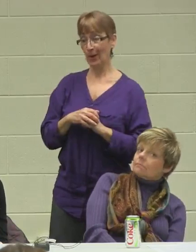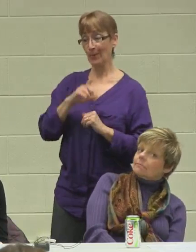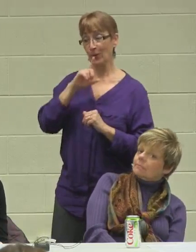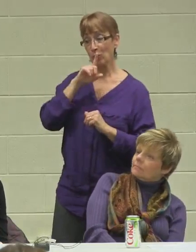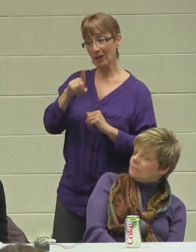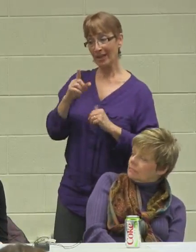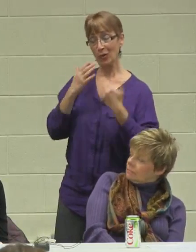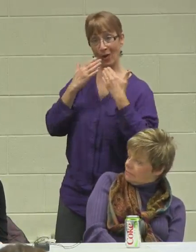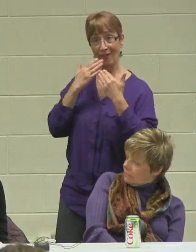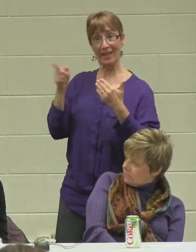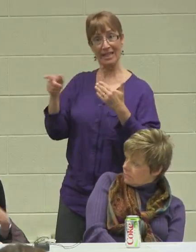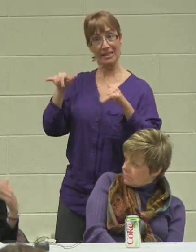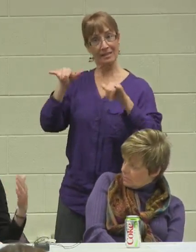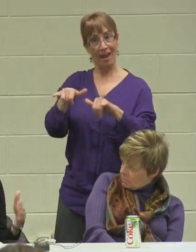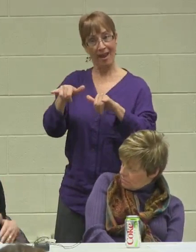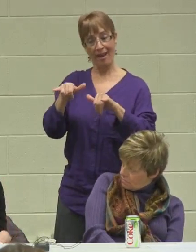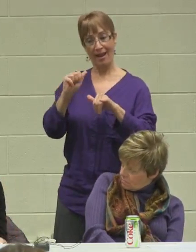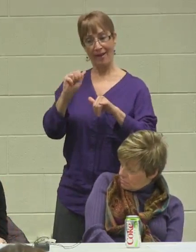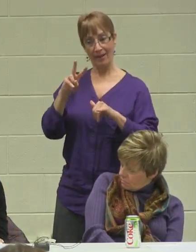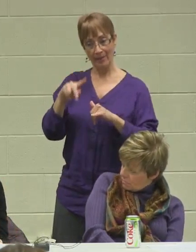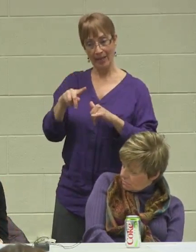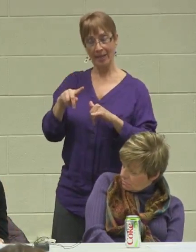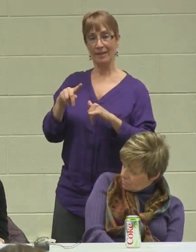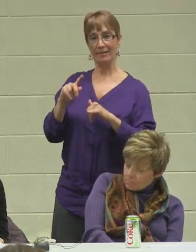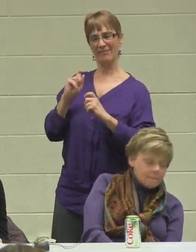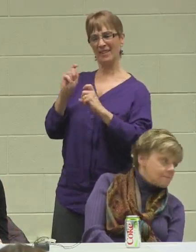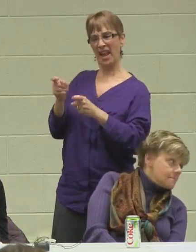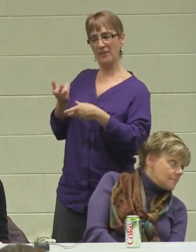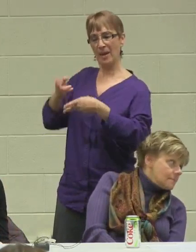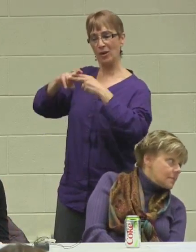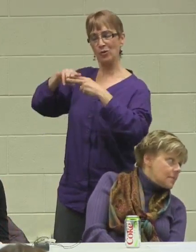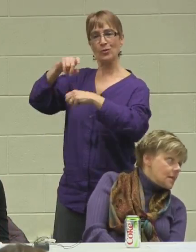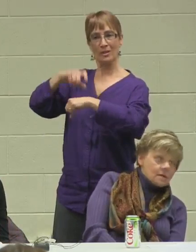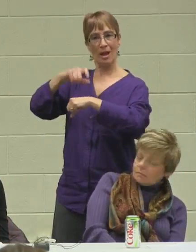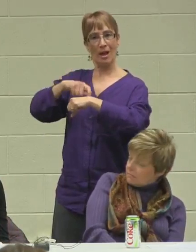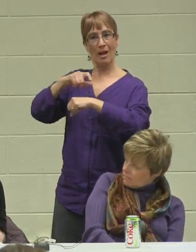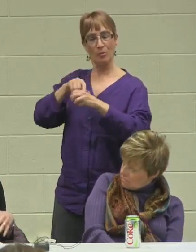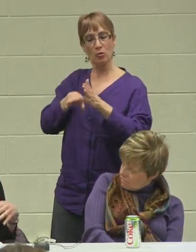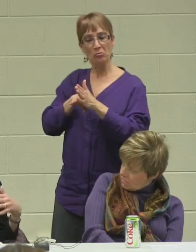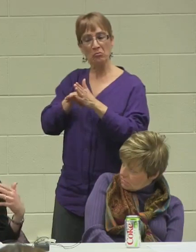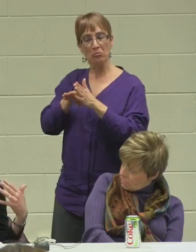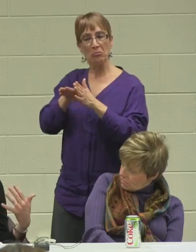that he stayed in and gave himself that extra time, because without it, I think that he might have been